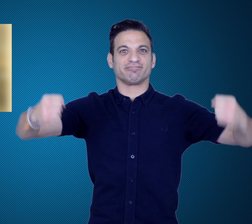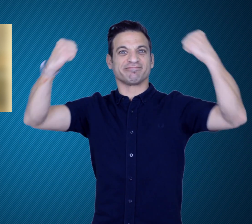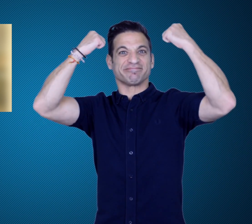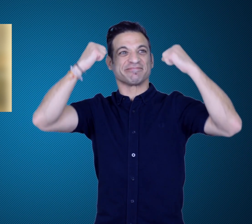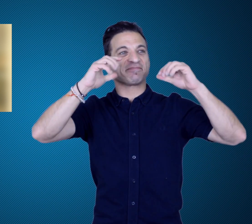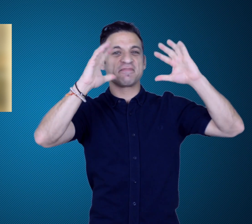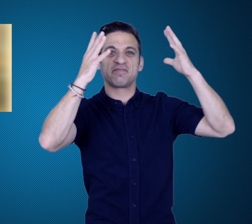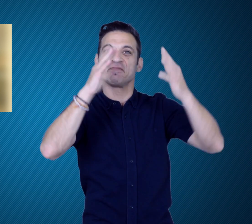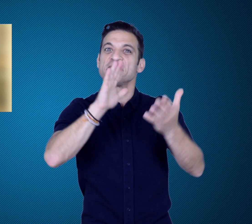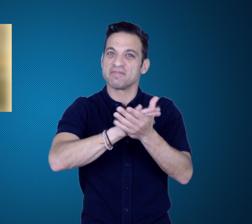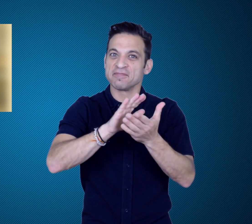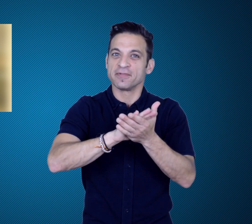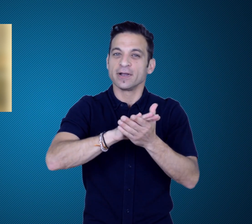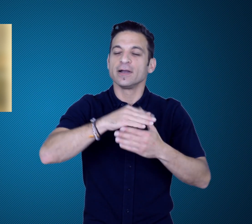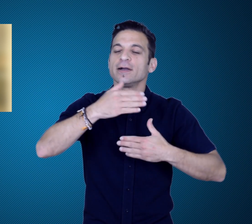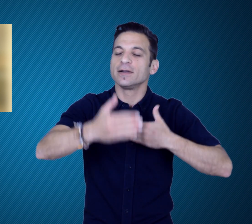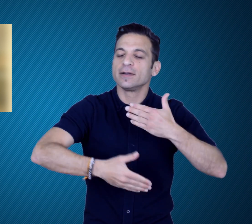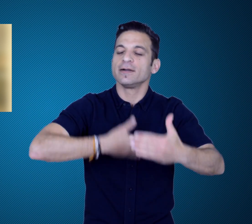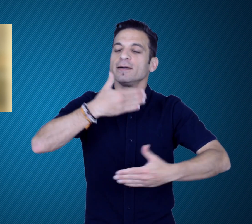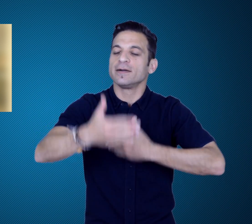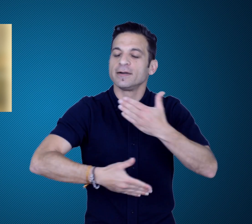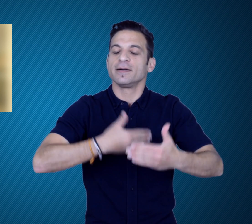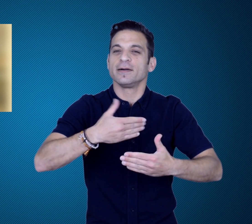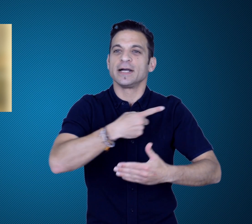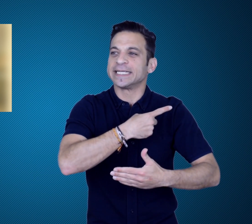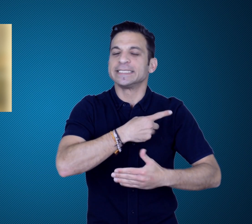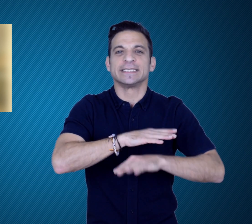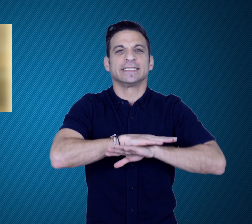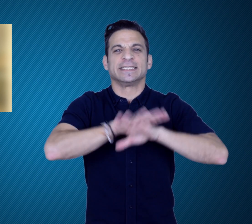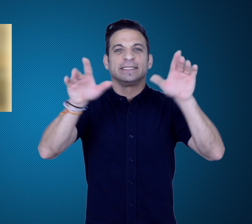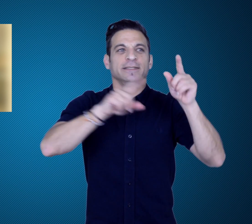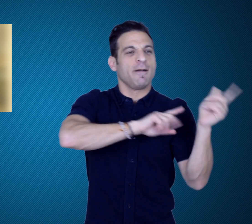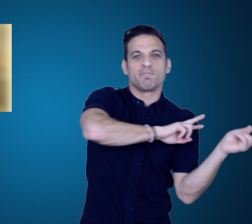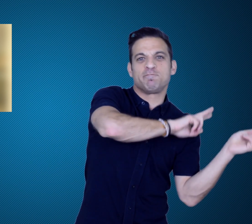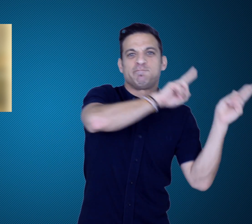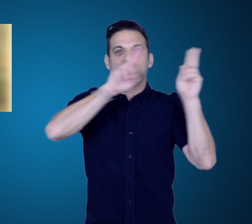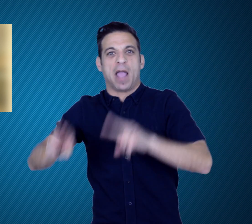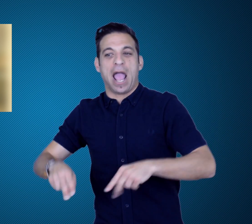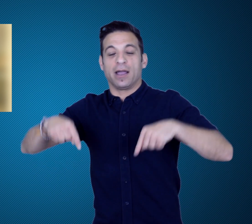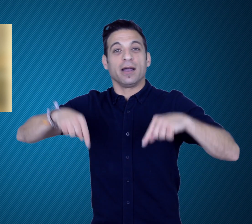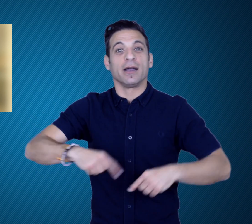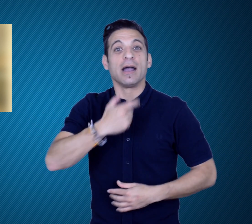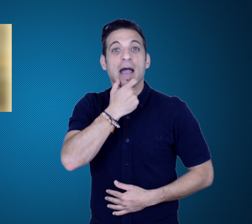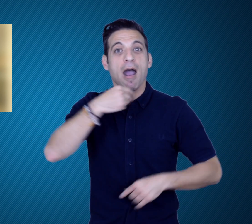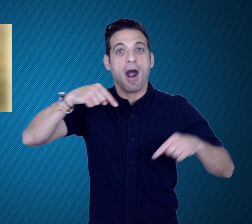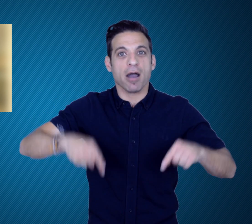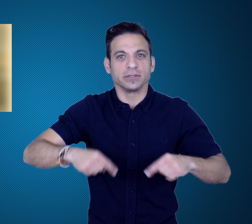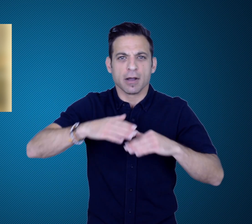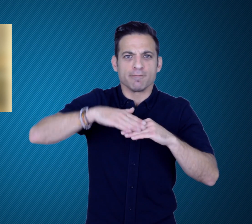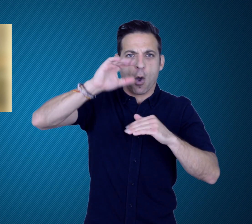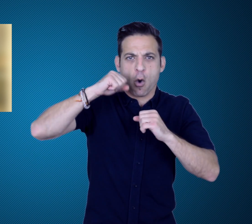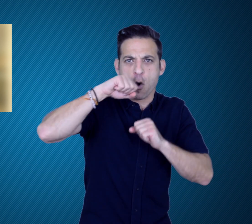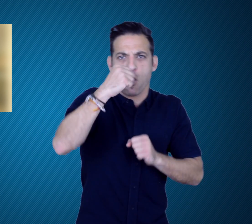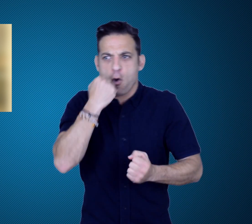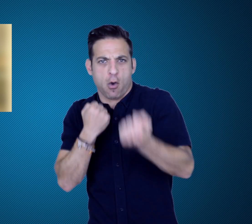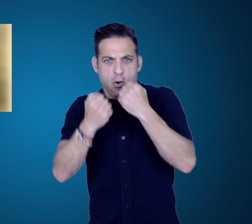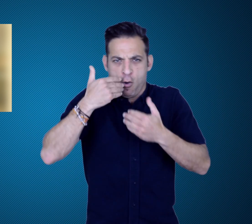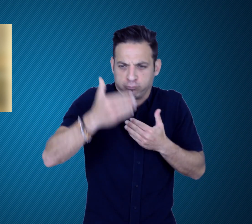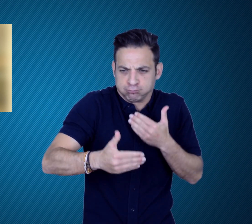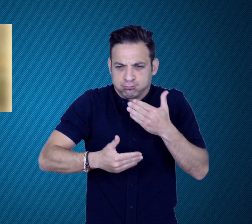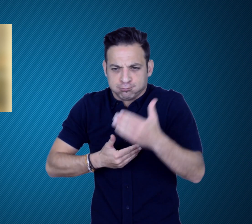on the American soil. He later returned to England